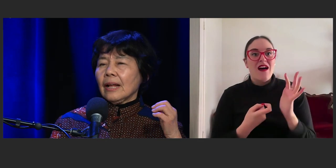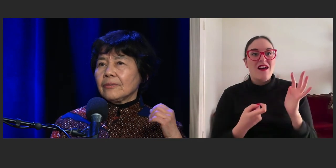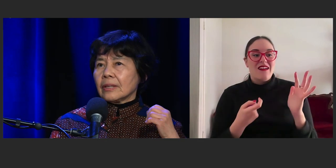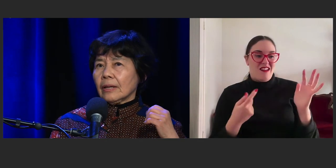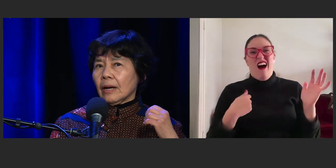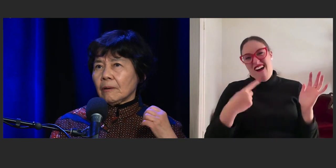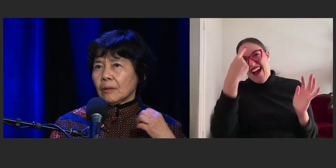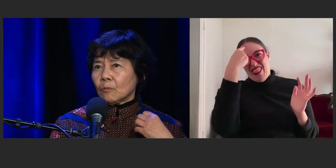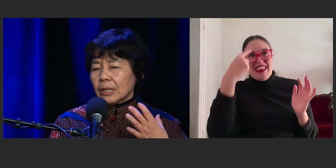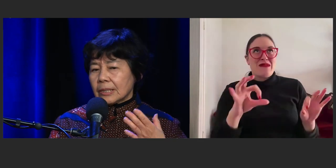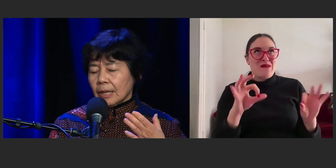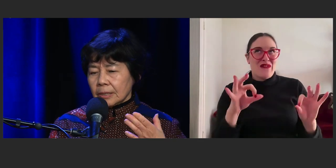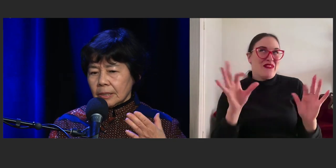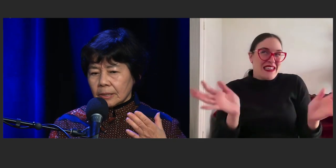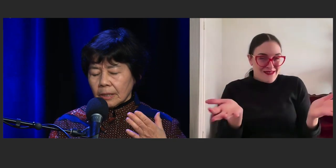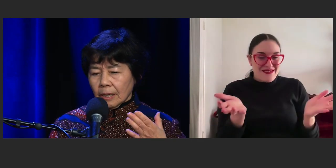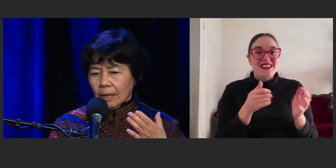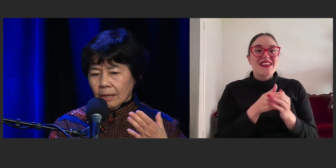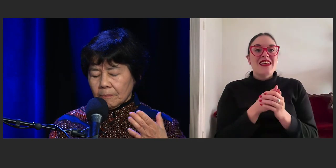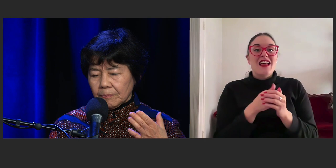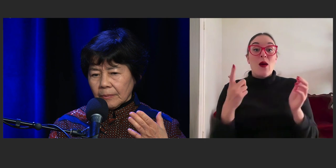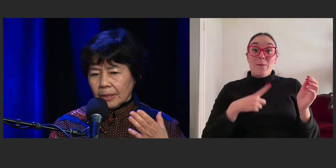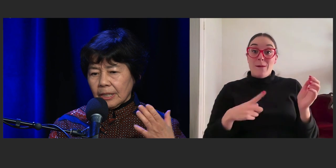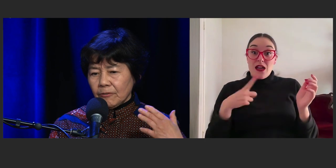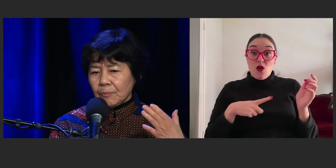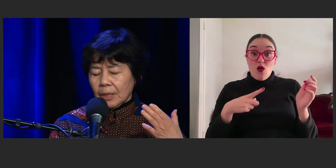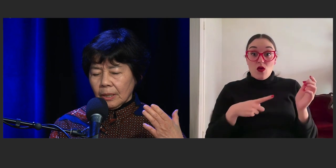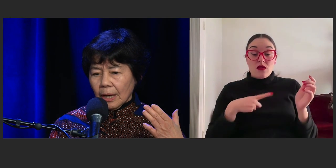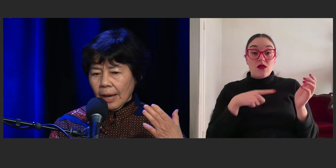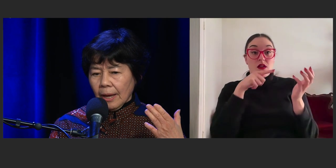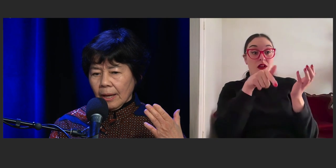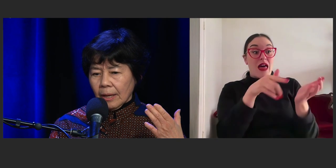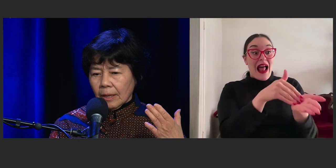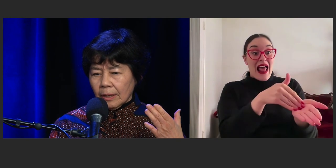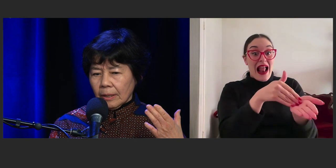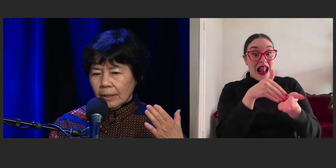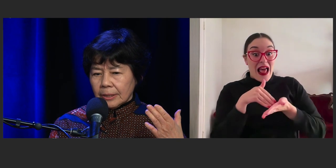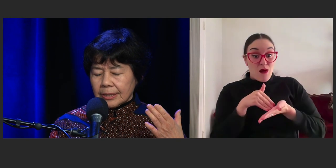And what it does is give me a sense of the feeling